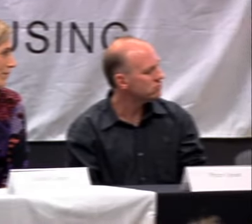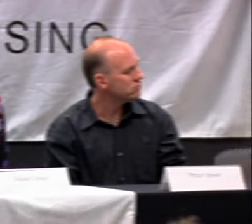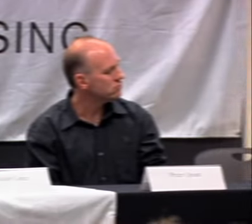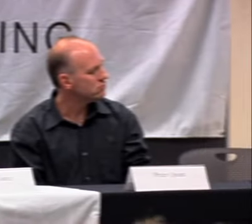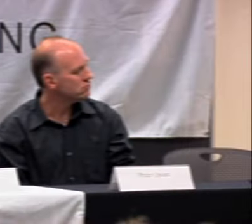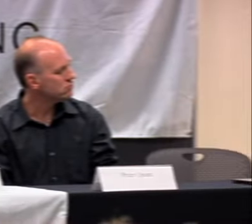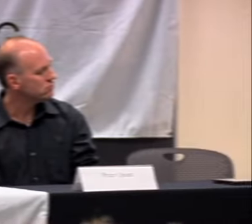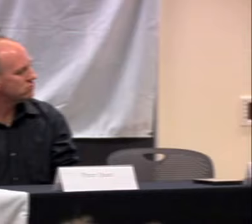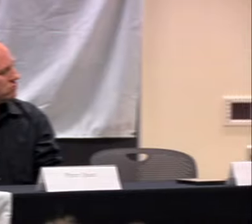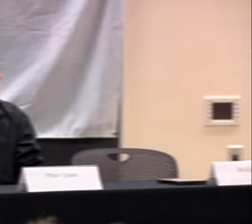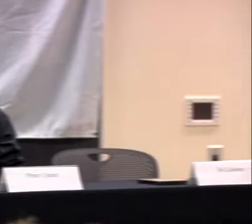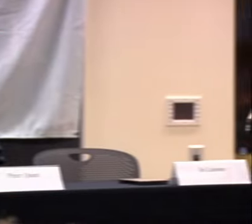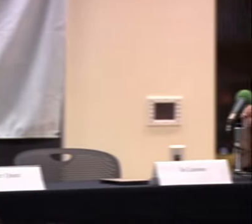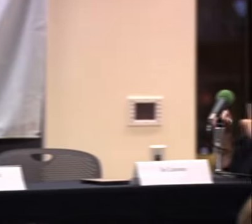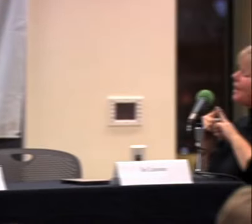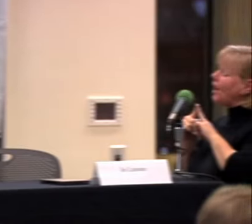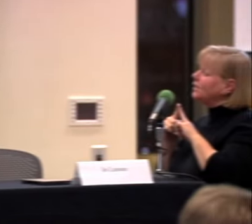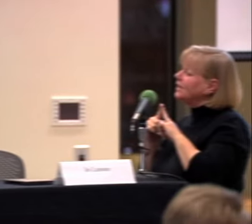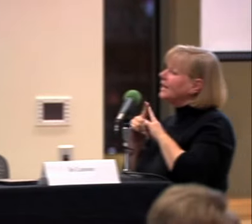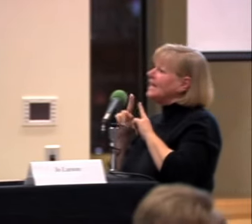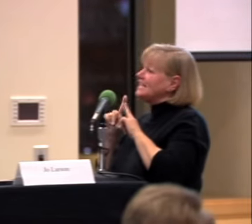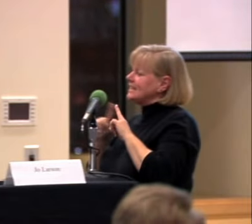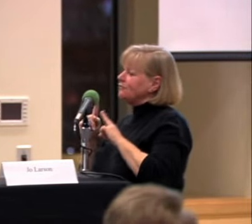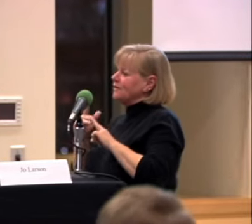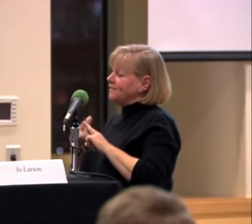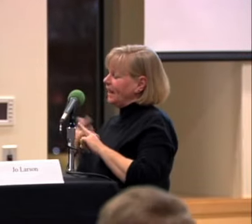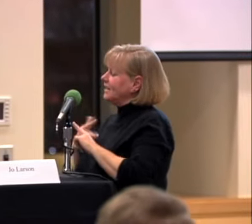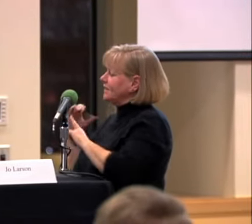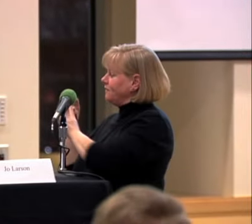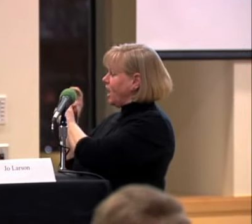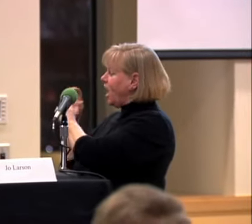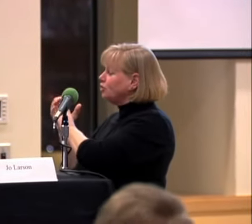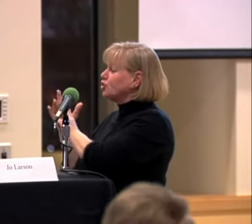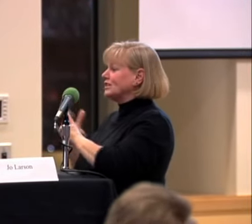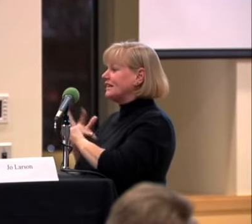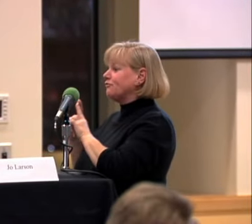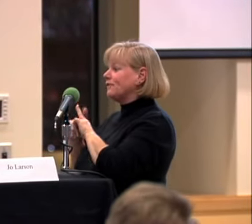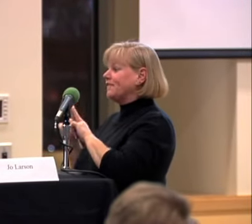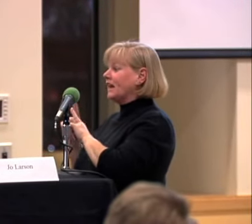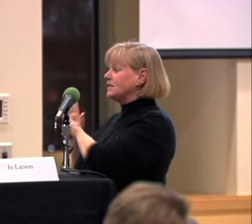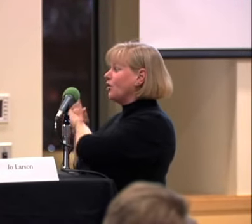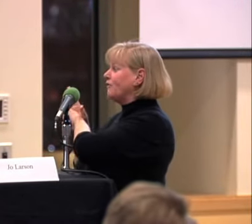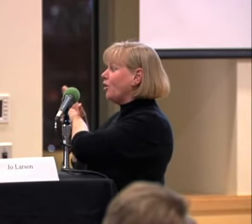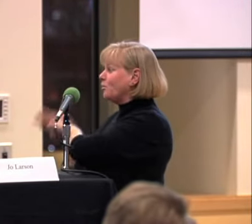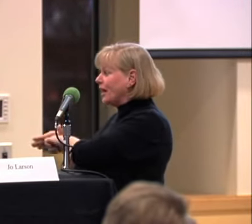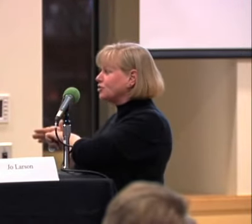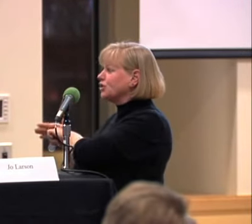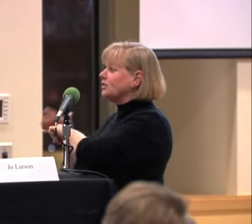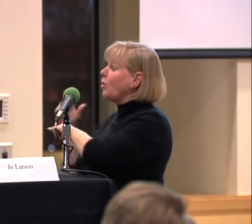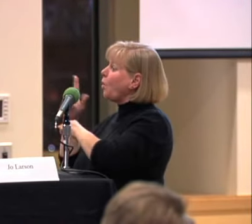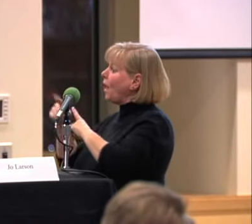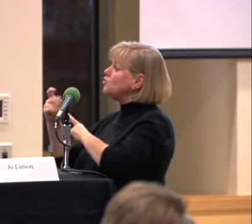DIFFERENT IN DIFFERENT COUNTRIES, BUT WHAT ABOUT FEELINGS OF